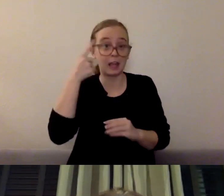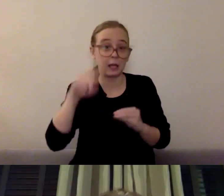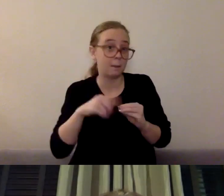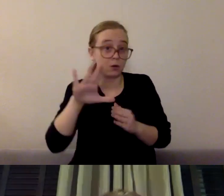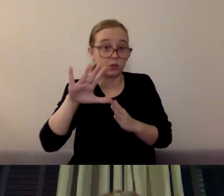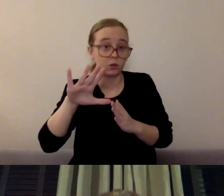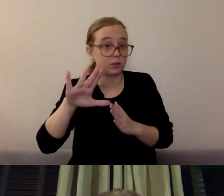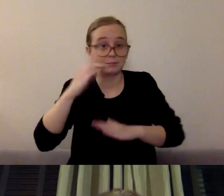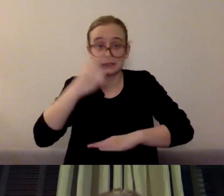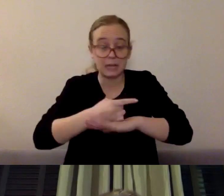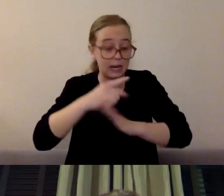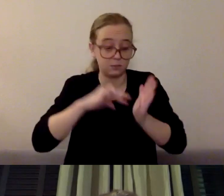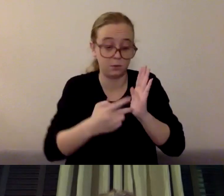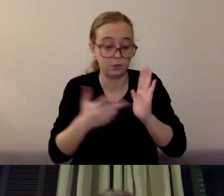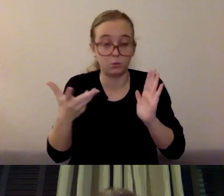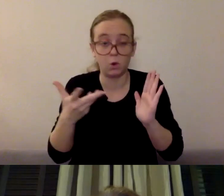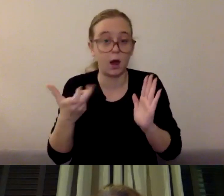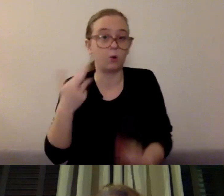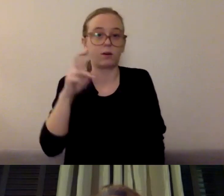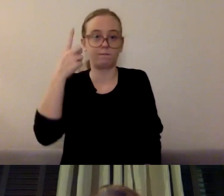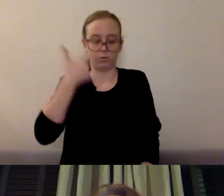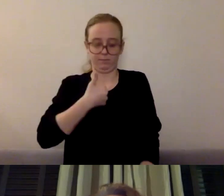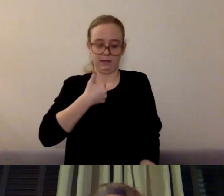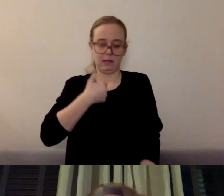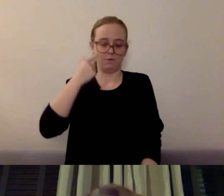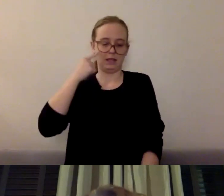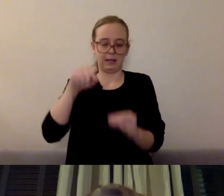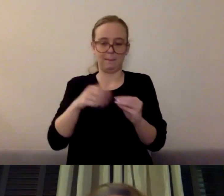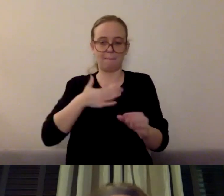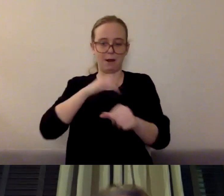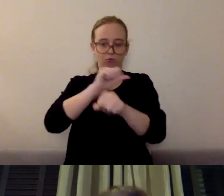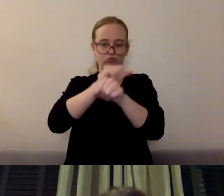but also focusing on hope and future planning and thinking about what things look like in the future.